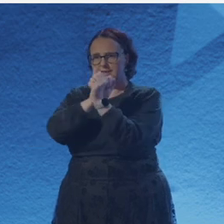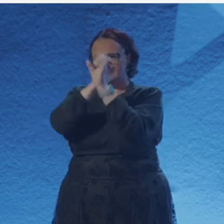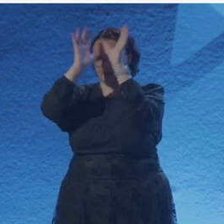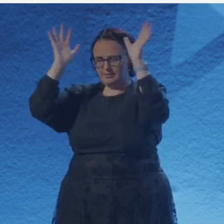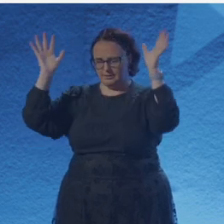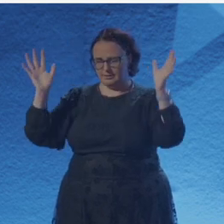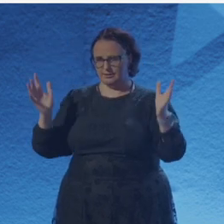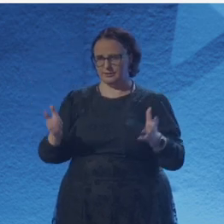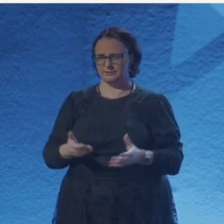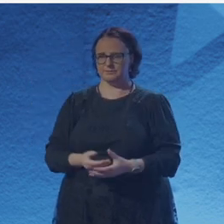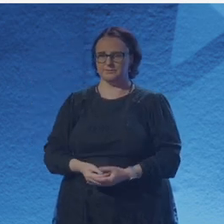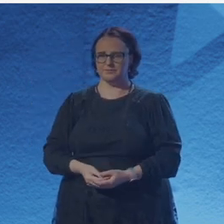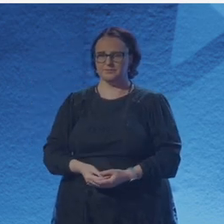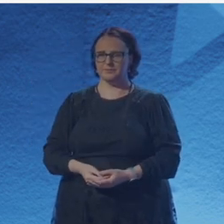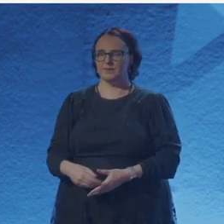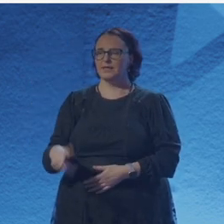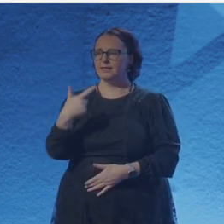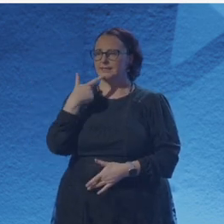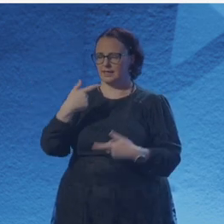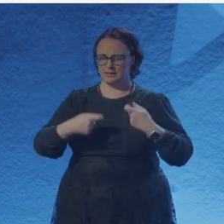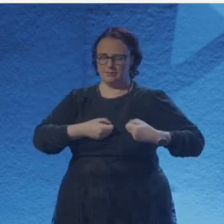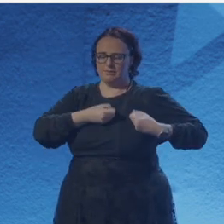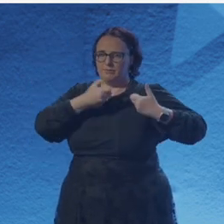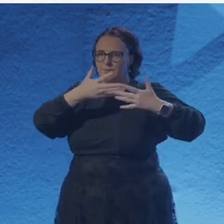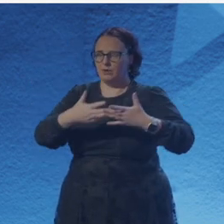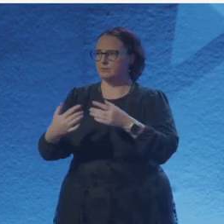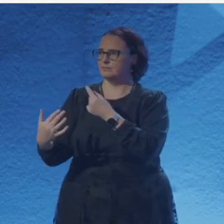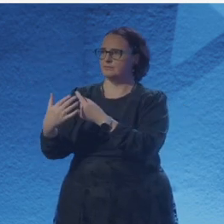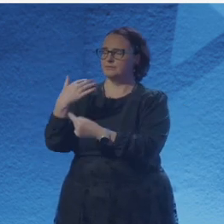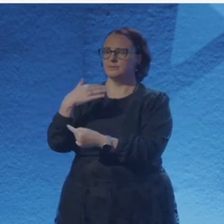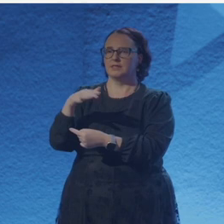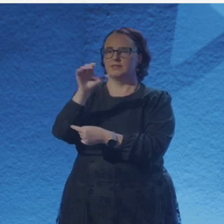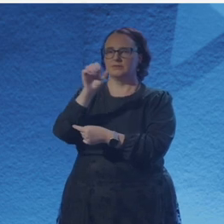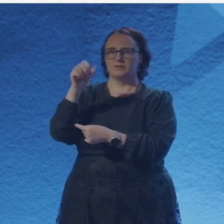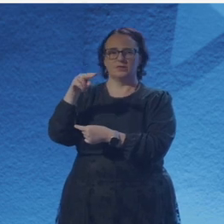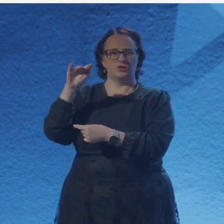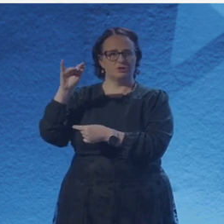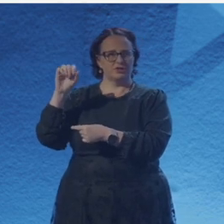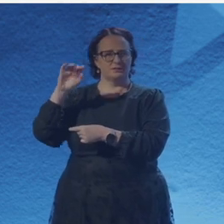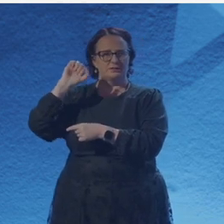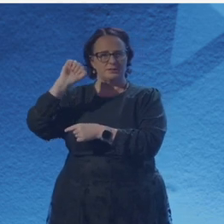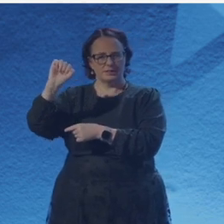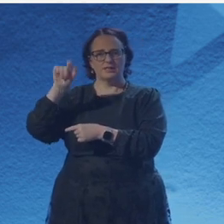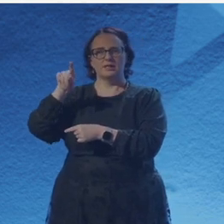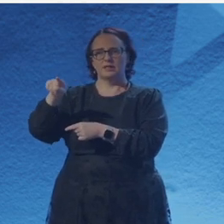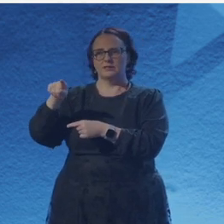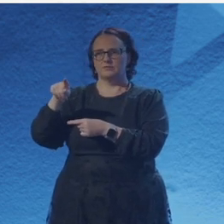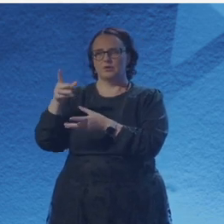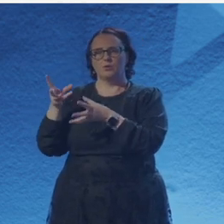Curiosity ignited. Prepare to step into a world of wind and blaze, salted equation,